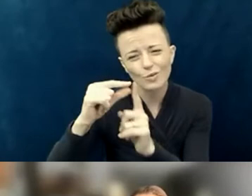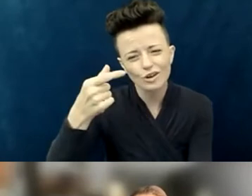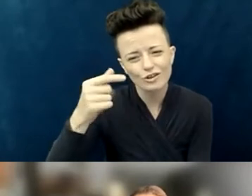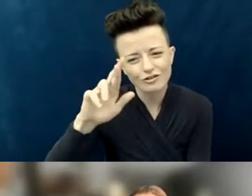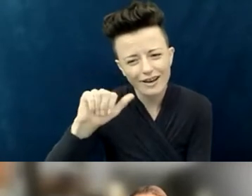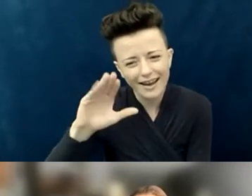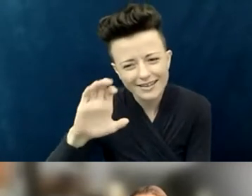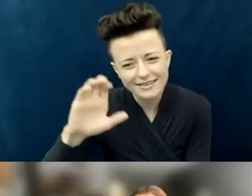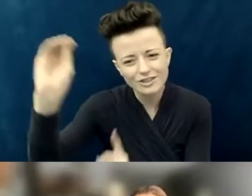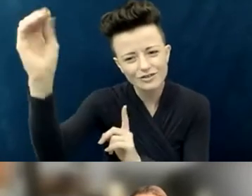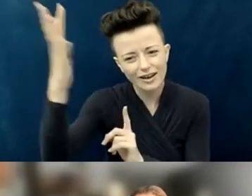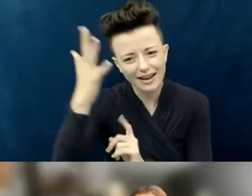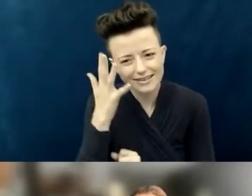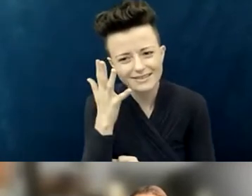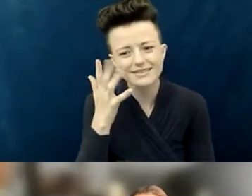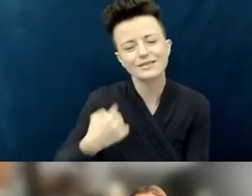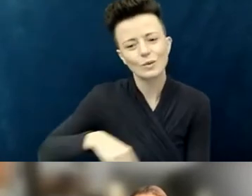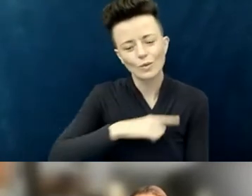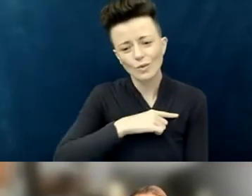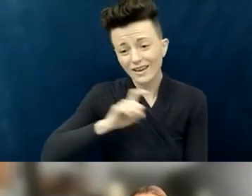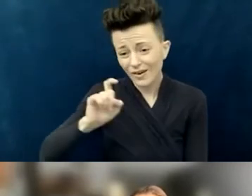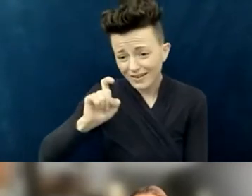that we are all needed, we are all gifted,